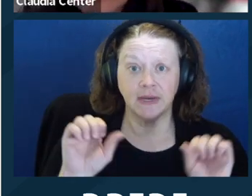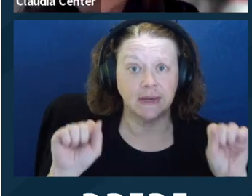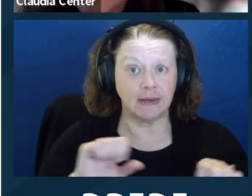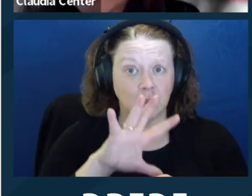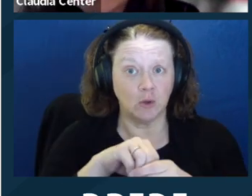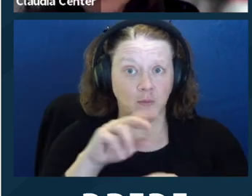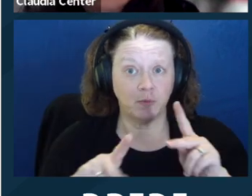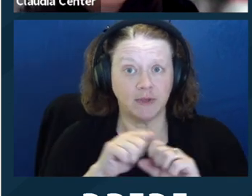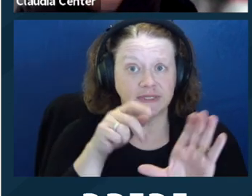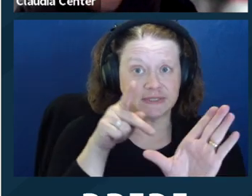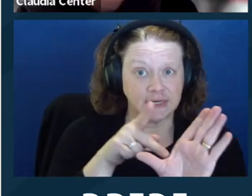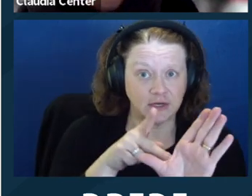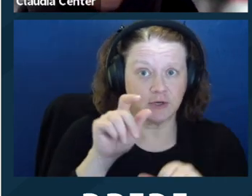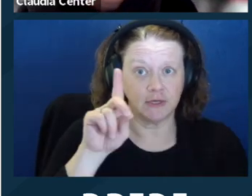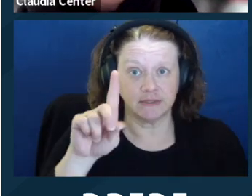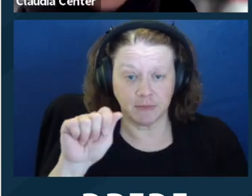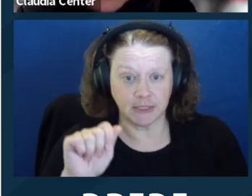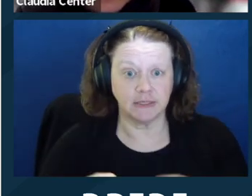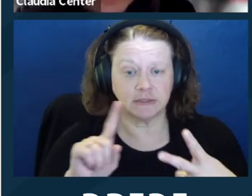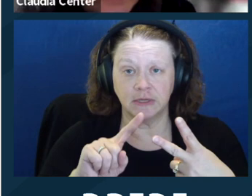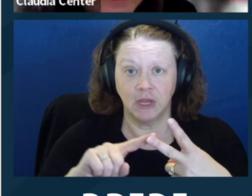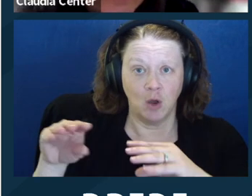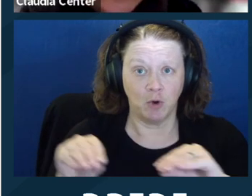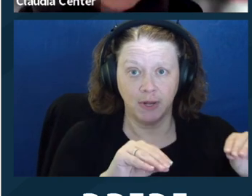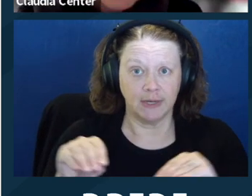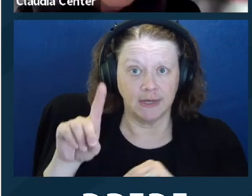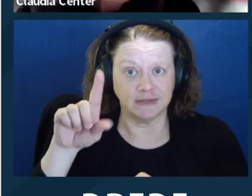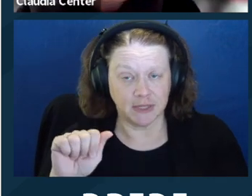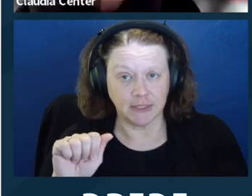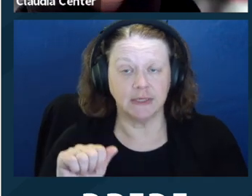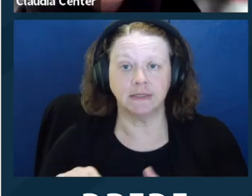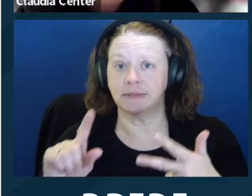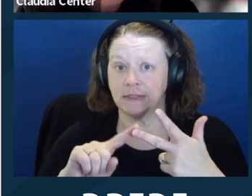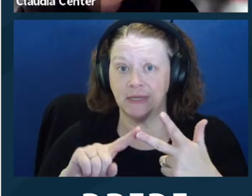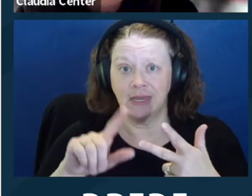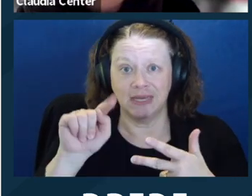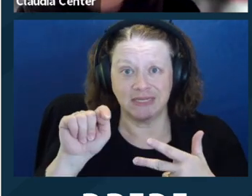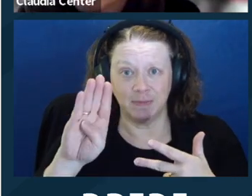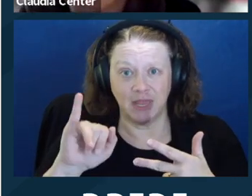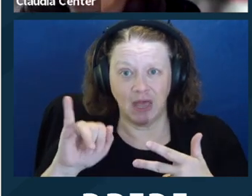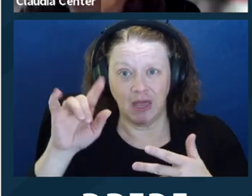disabilities can include people with psychiatric disabilities, mobility disabilities, traumatic